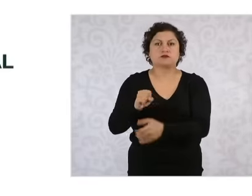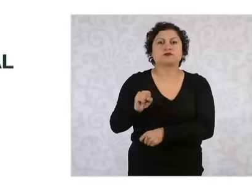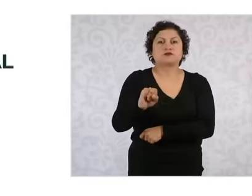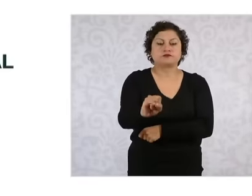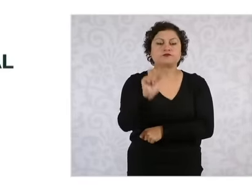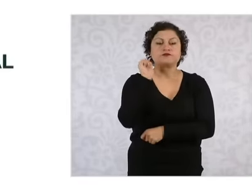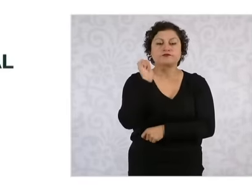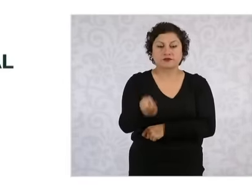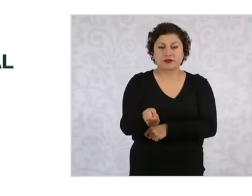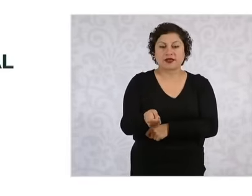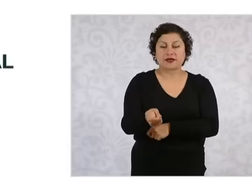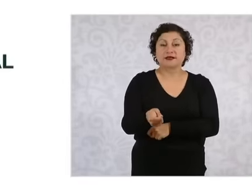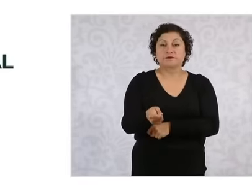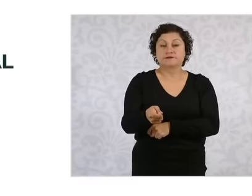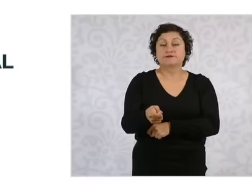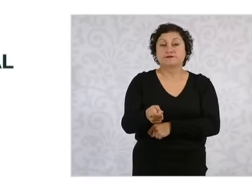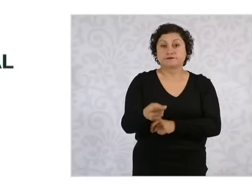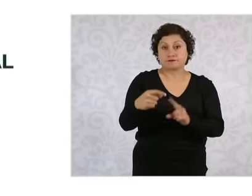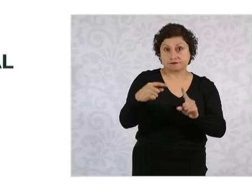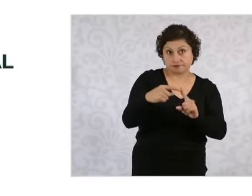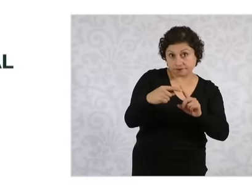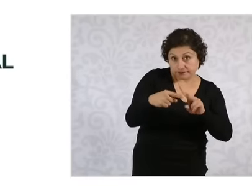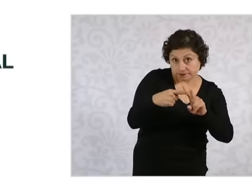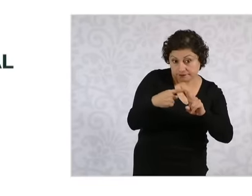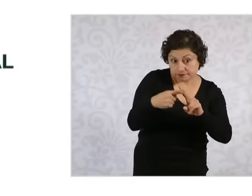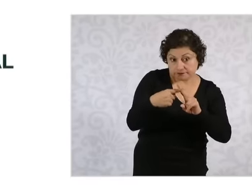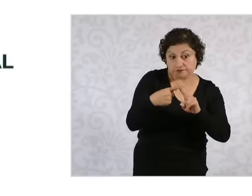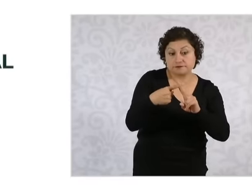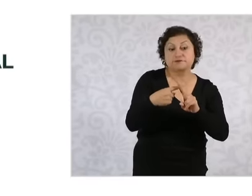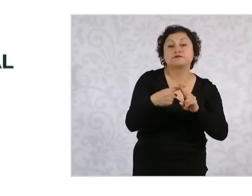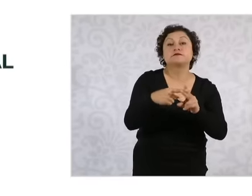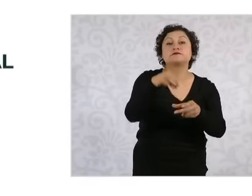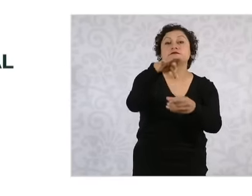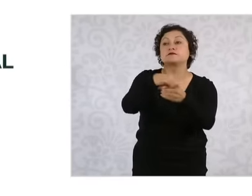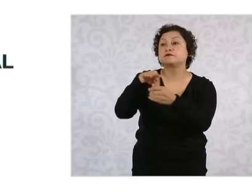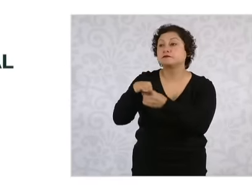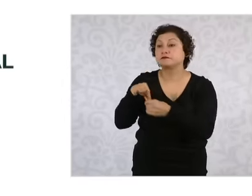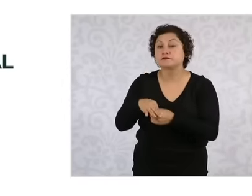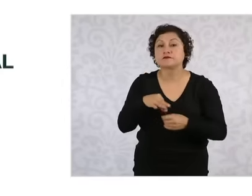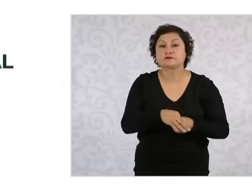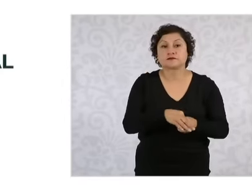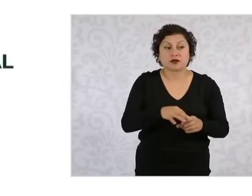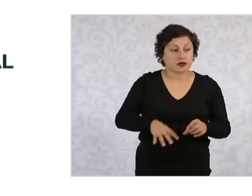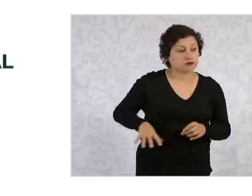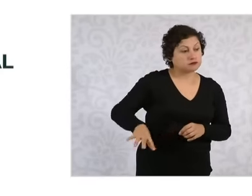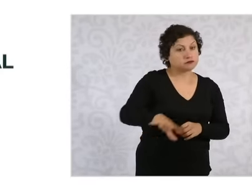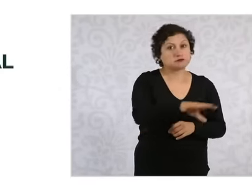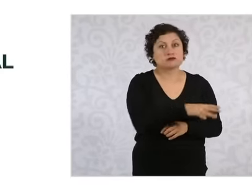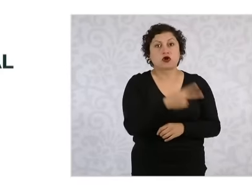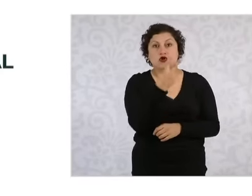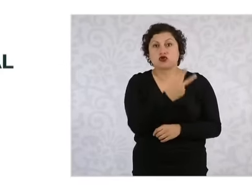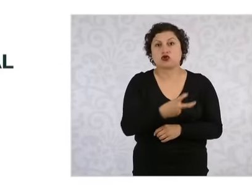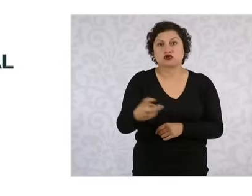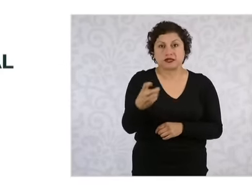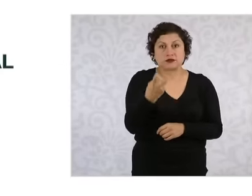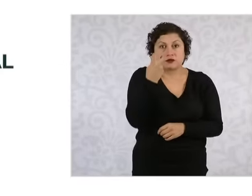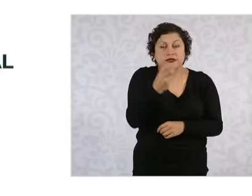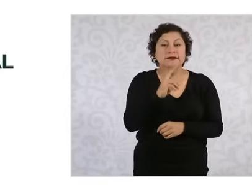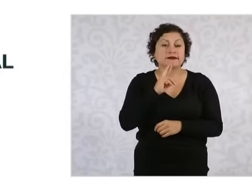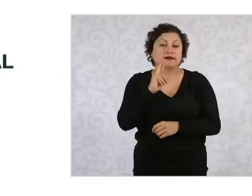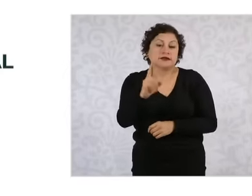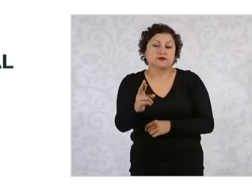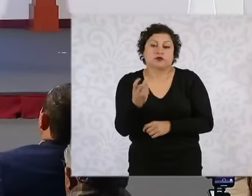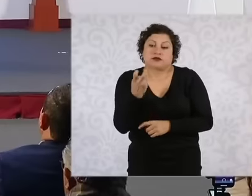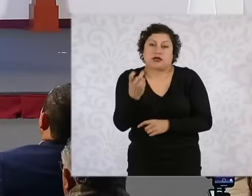the votes per deputies among the 200 deputies and that is the natural quotient below